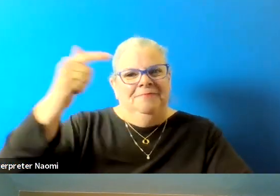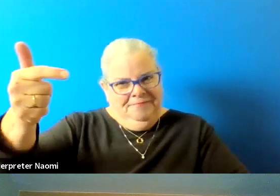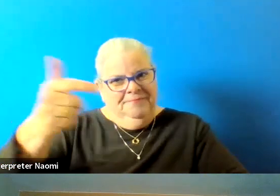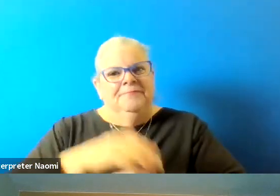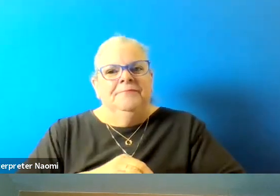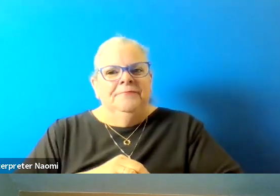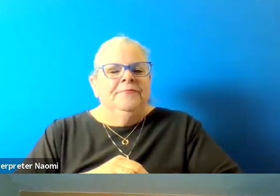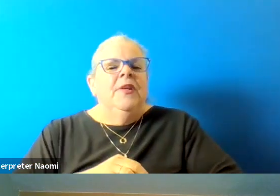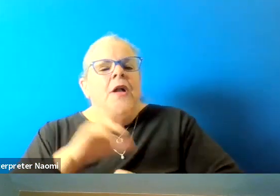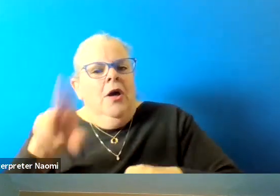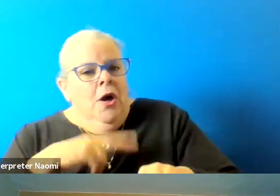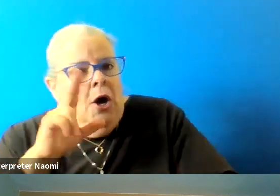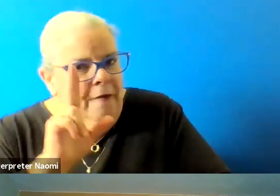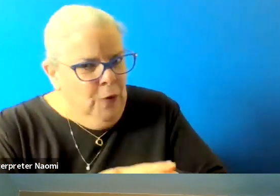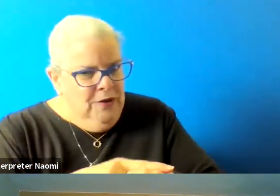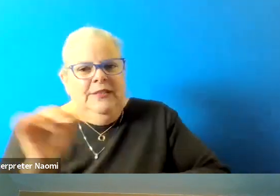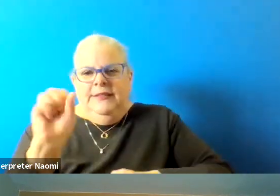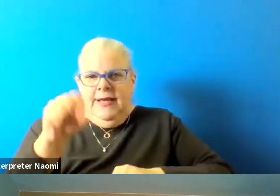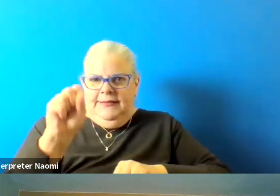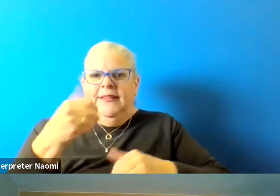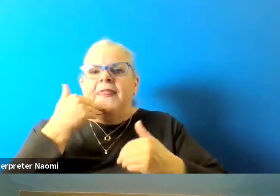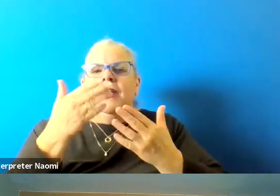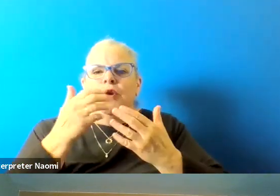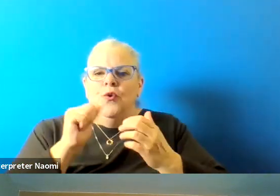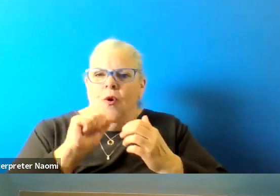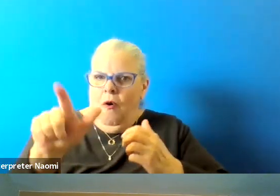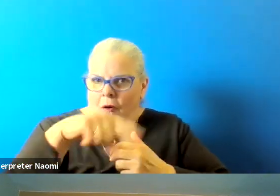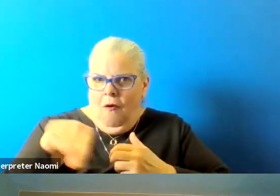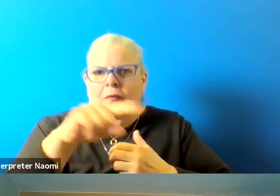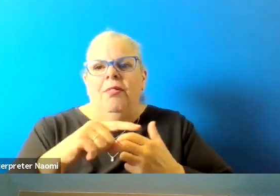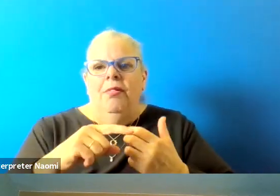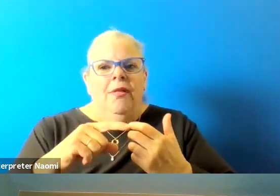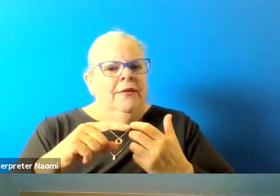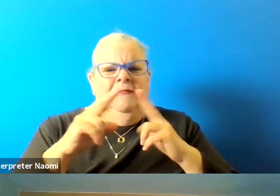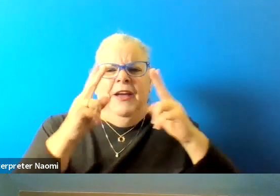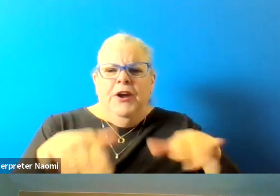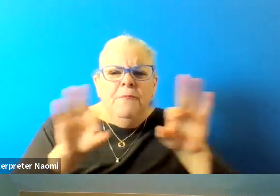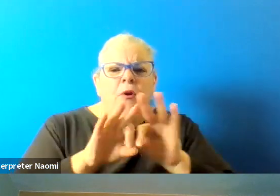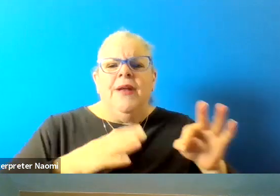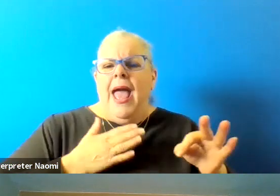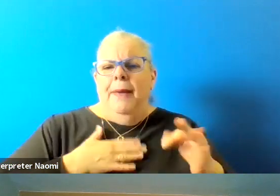Of course, thank you all and this is very important. I'm happy for the opportunity to speak with you this morning.